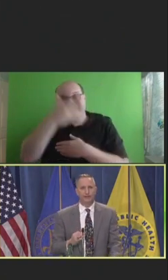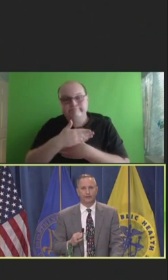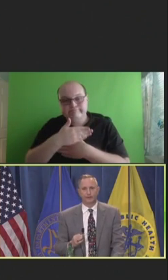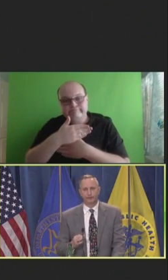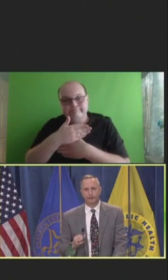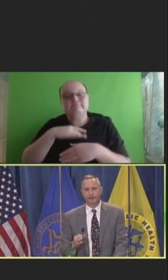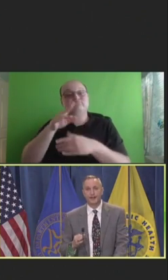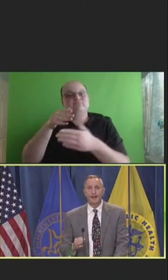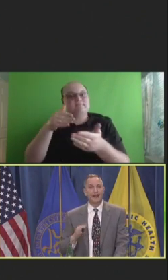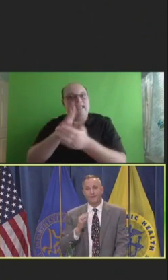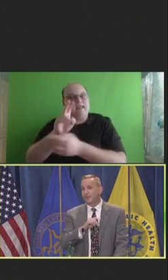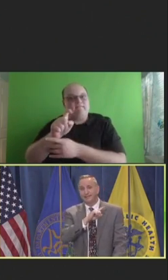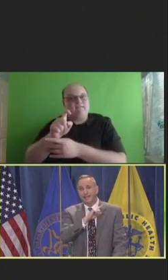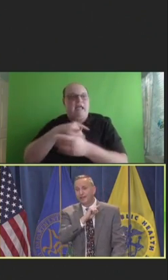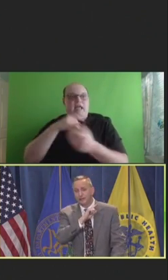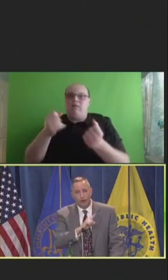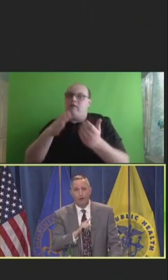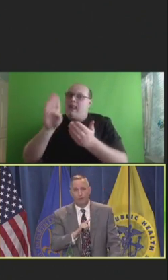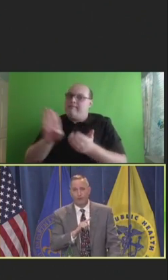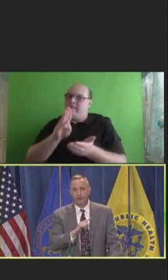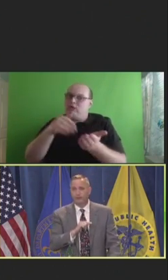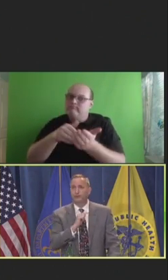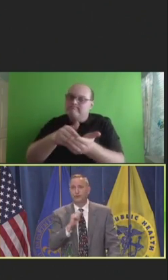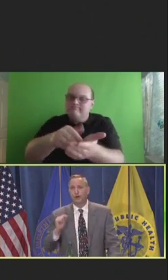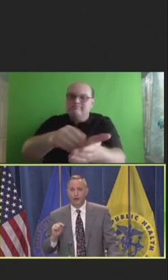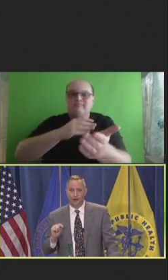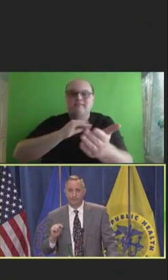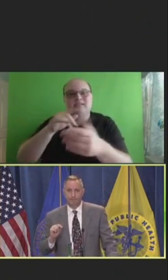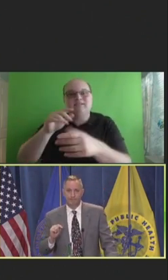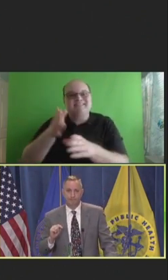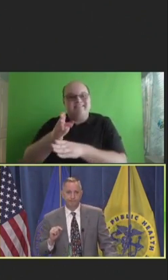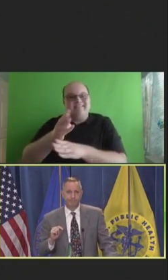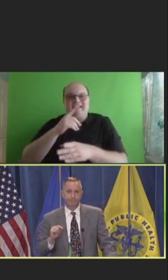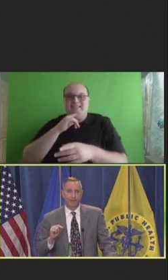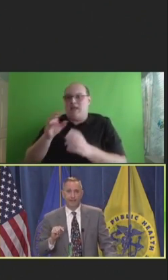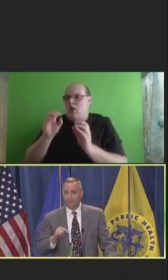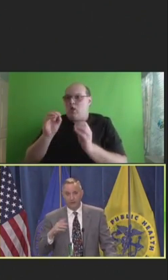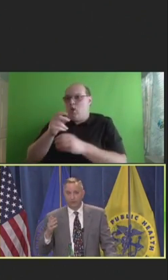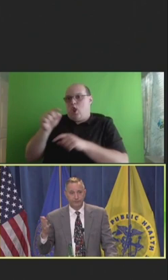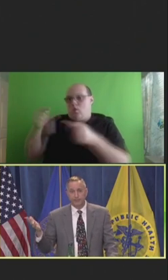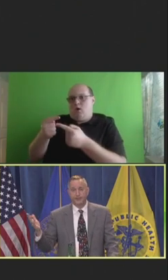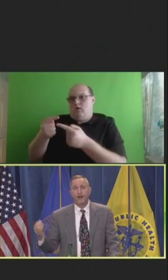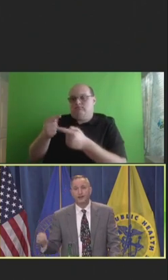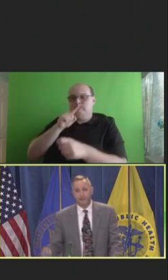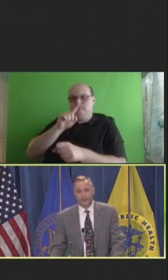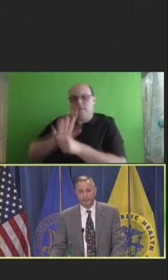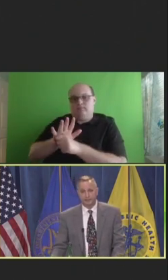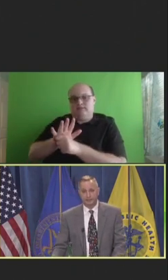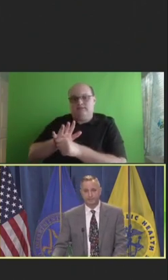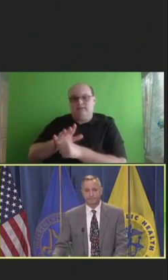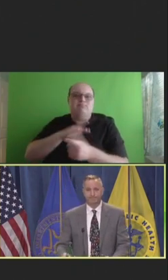industry and yet they take no oath to do no harm? And they don't deal with the consequences.